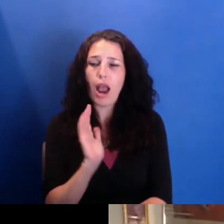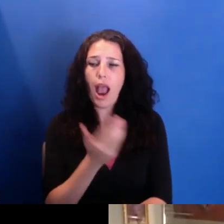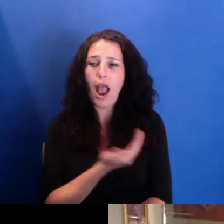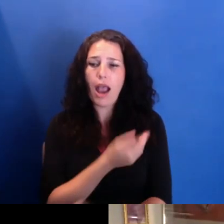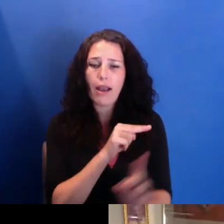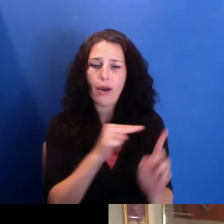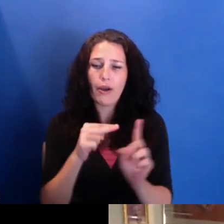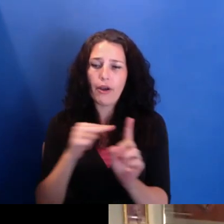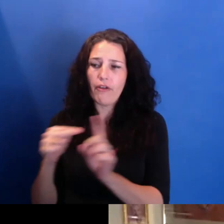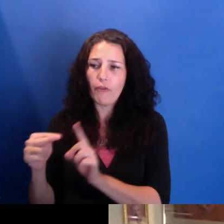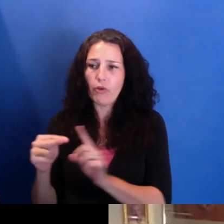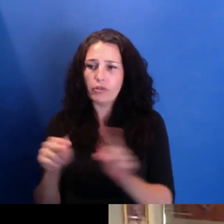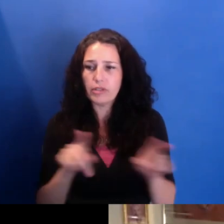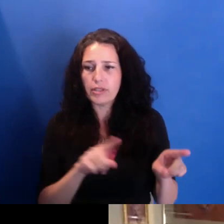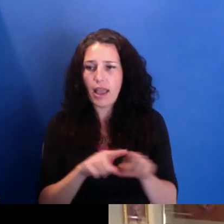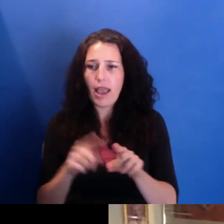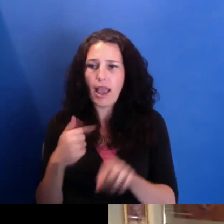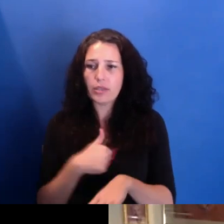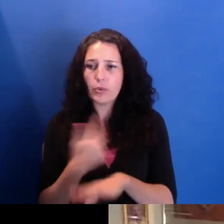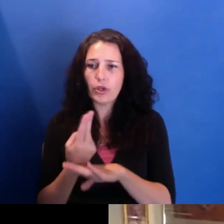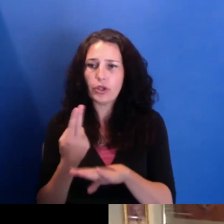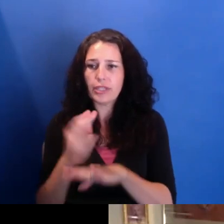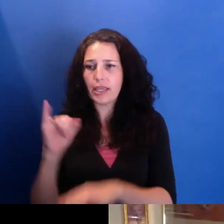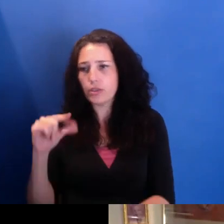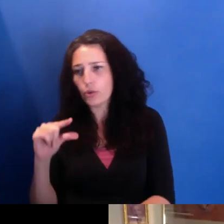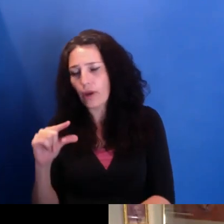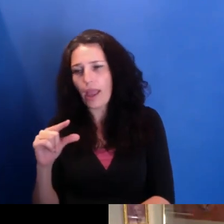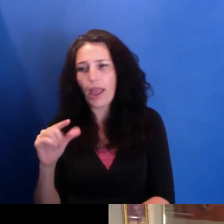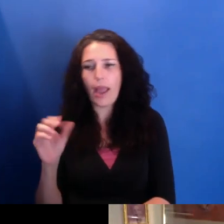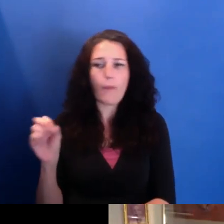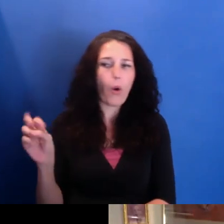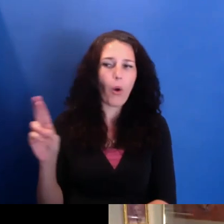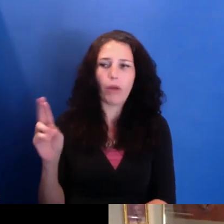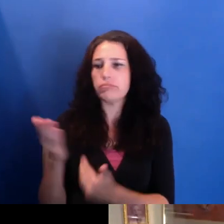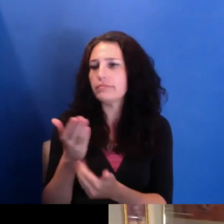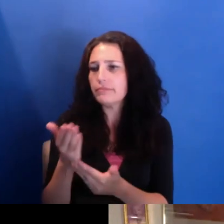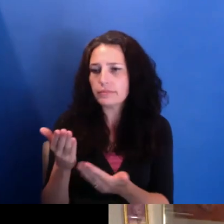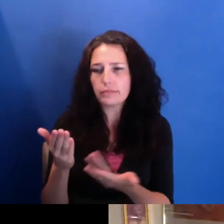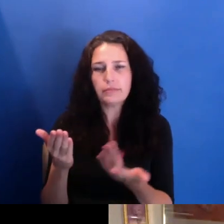as we use Instagram or, you know, that we--